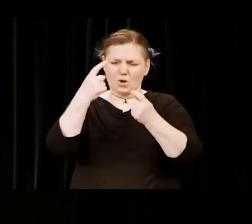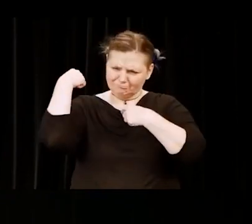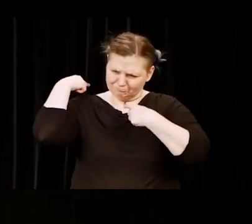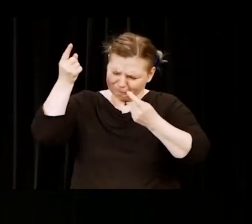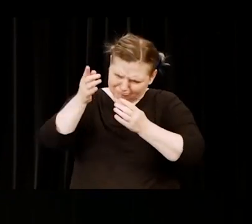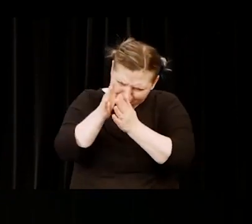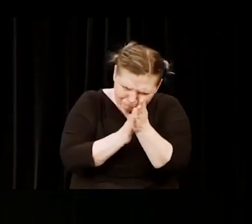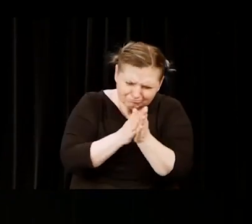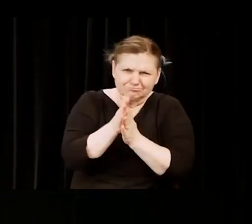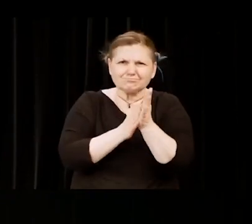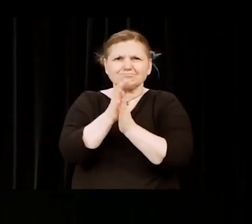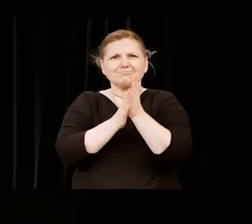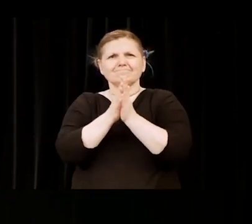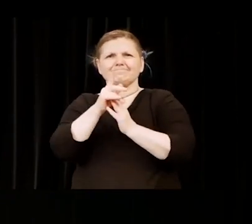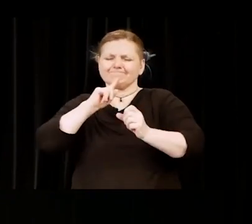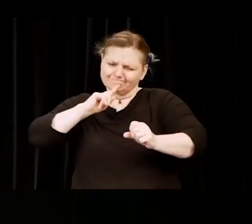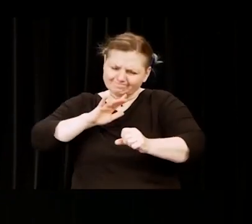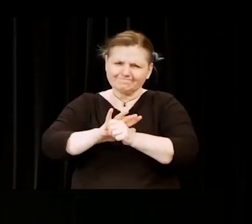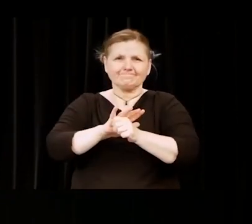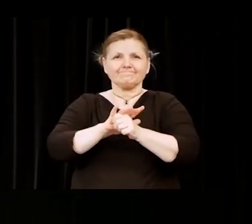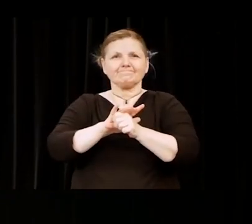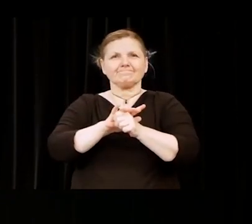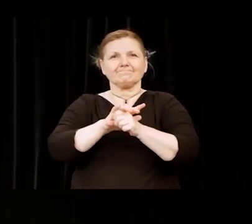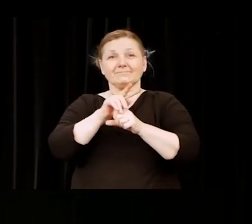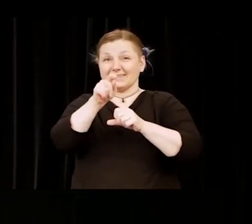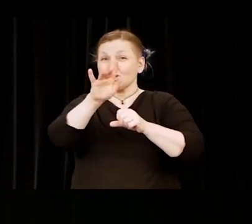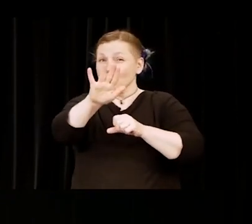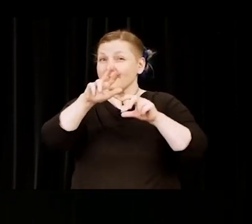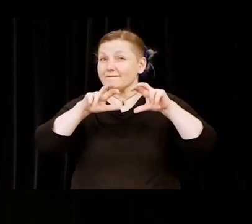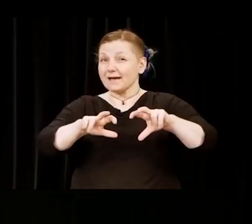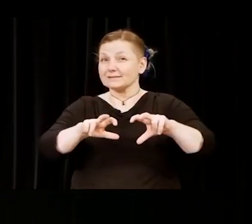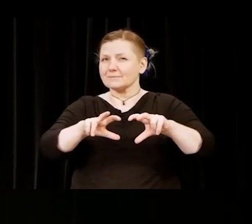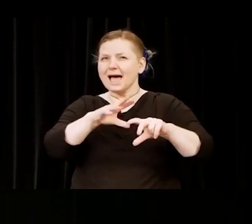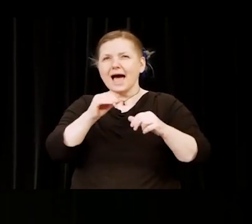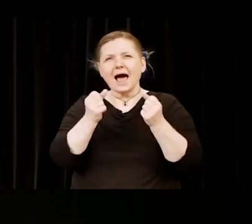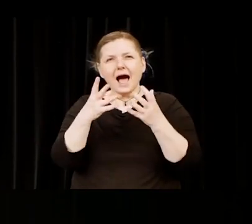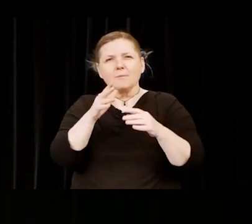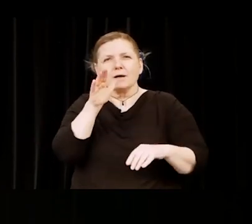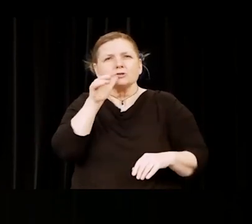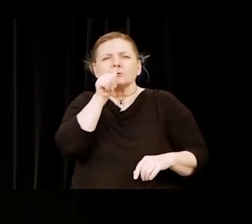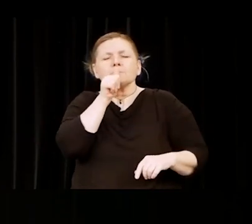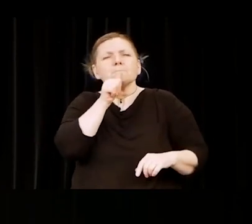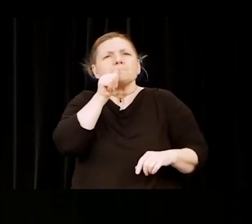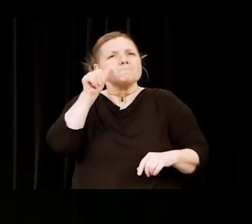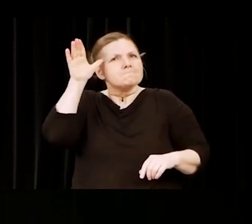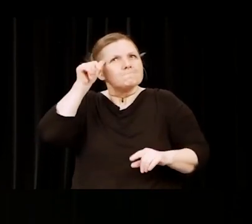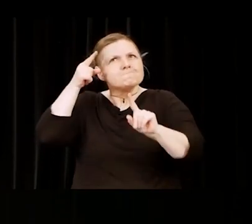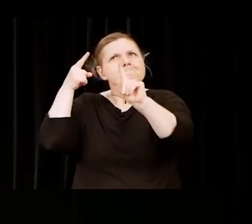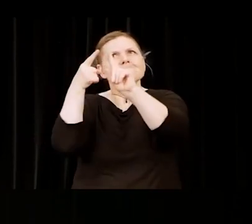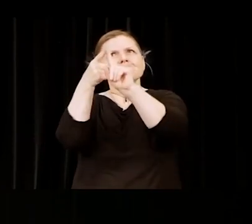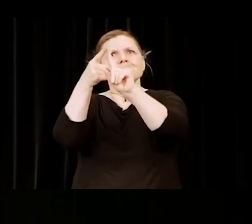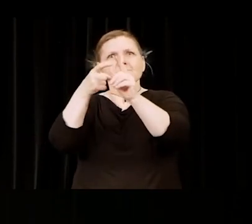you invested in the pursuit of your education and the perseverance it took to make this day possible.